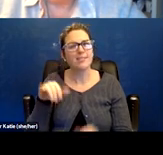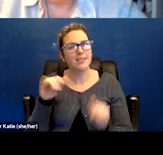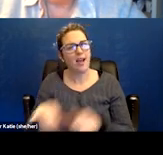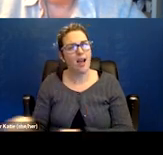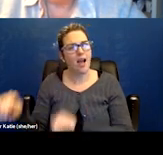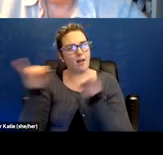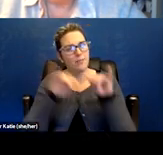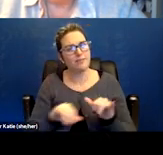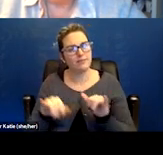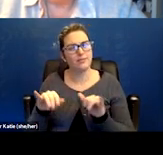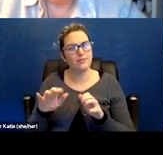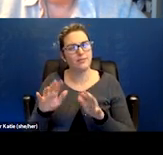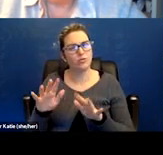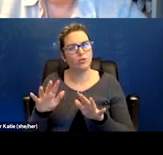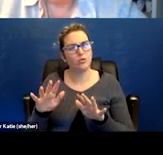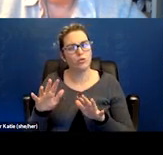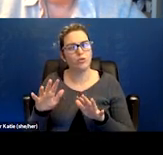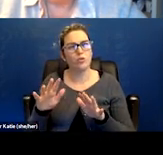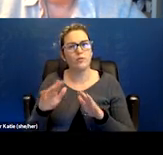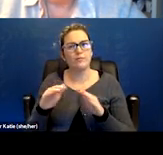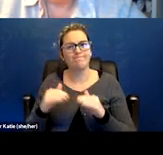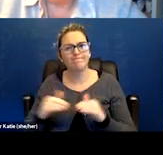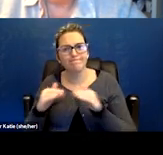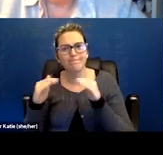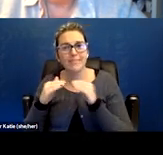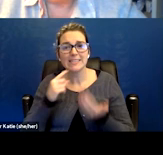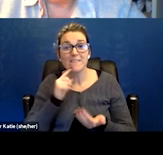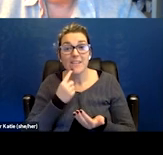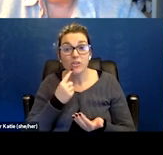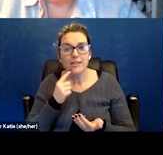it would all depend on the severity and the duration of the brain fog.